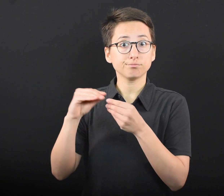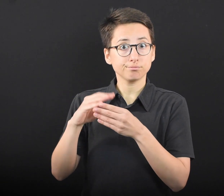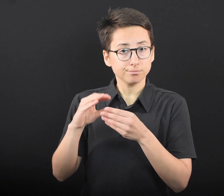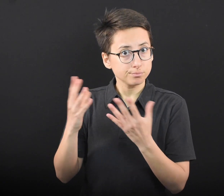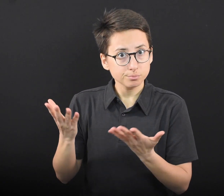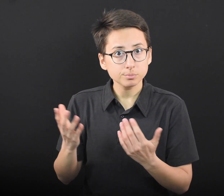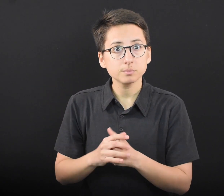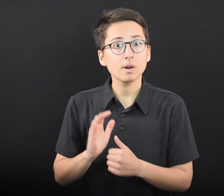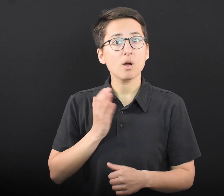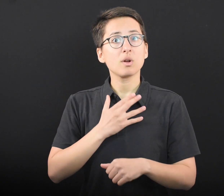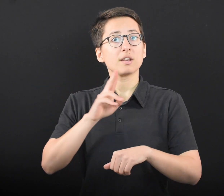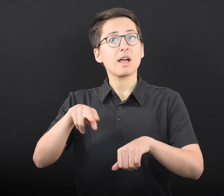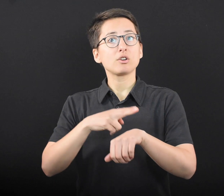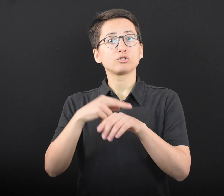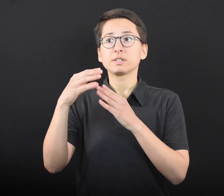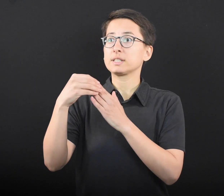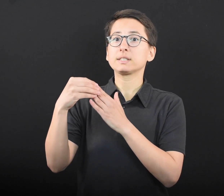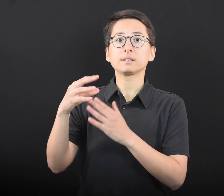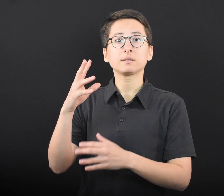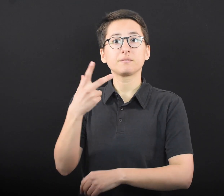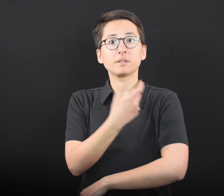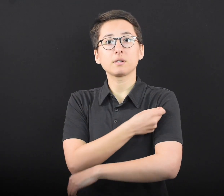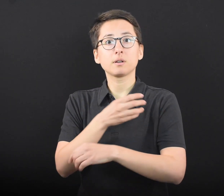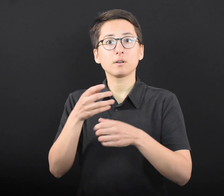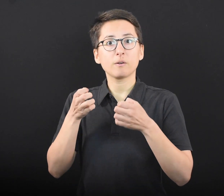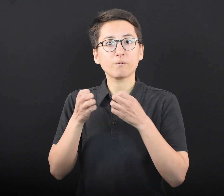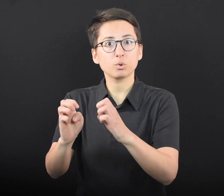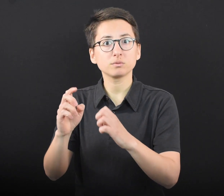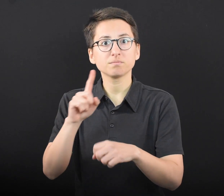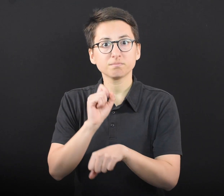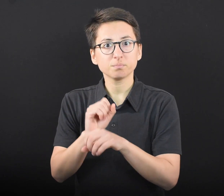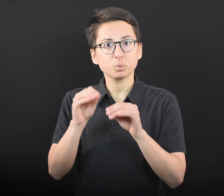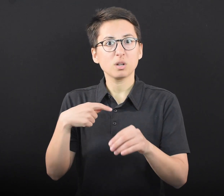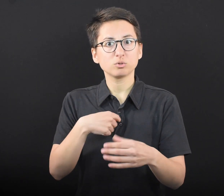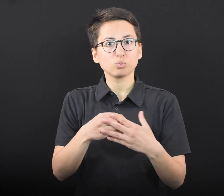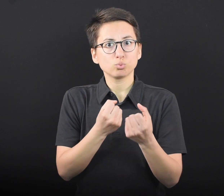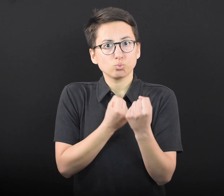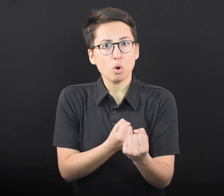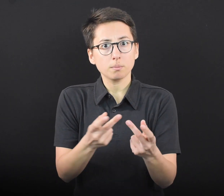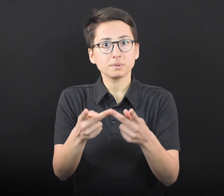“Our nation-leading vaccination effort has put us in a strong position